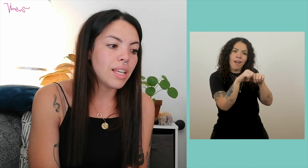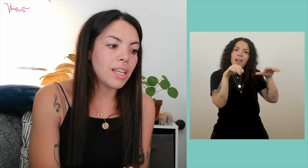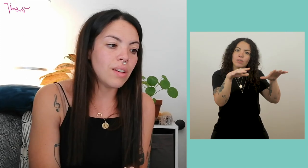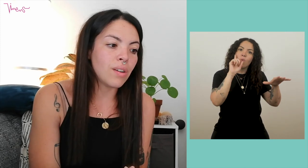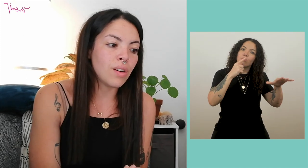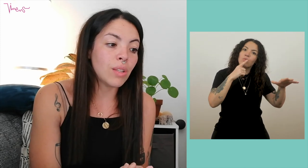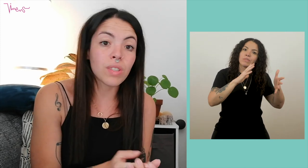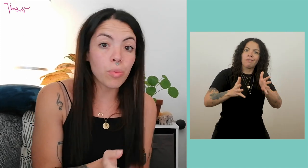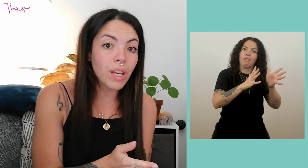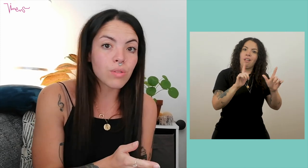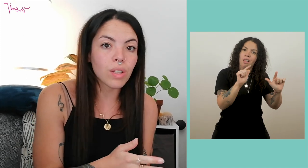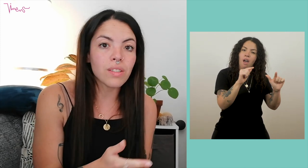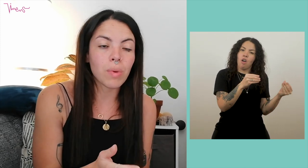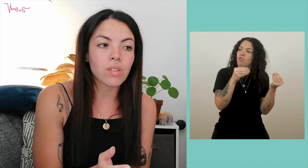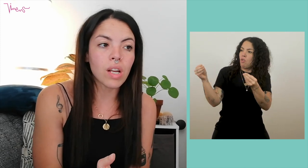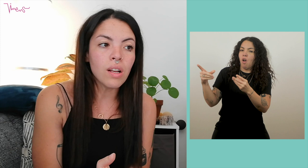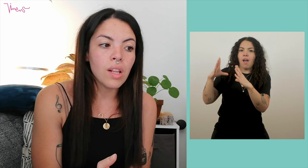And so that can reassure these people.